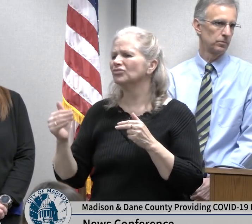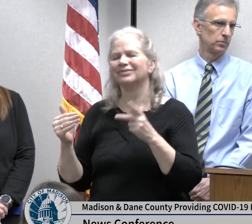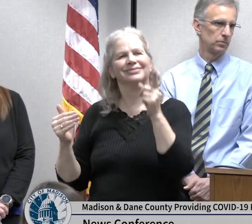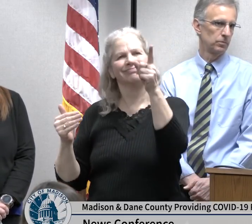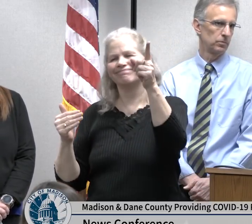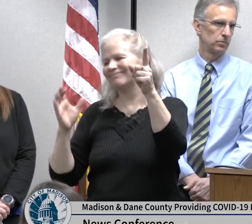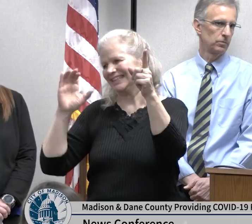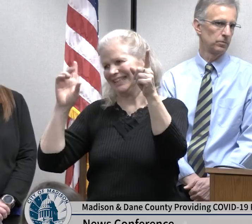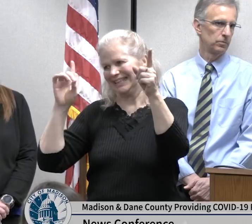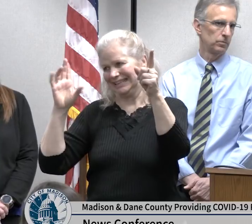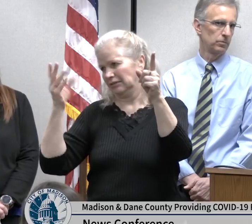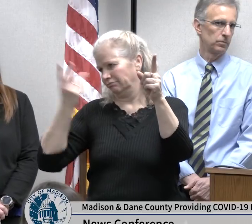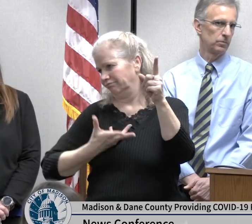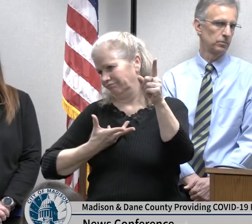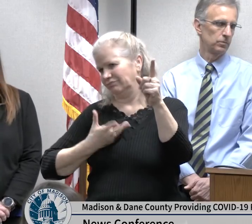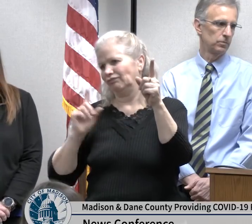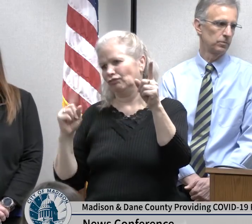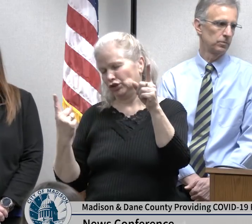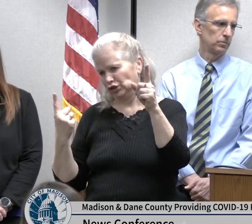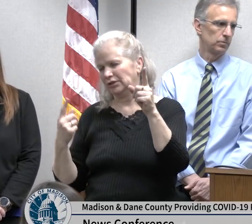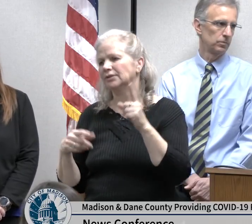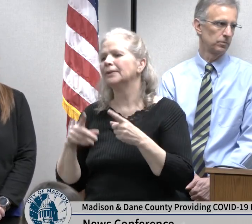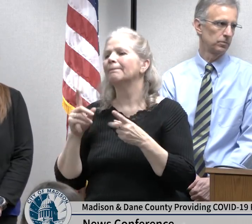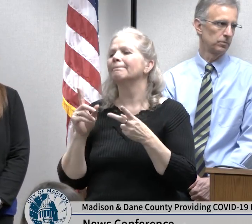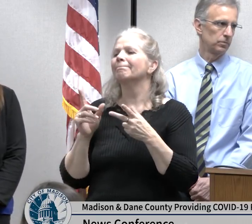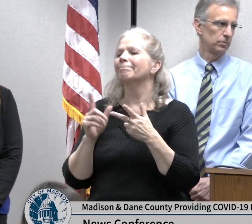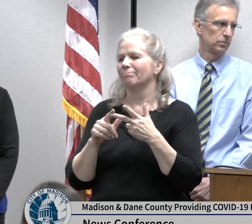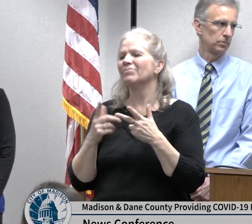Health System and so those are ways in which we preserve it I think if there